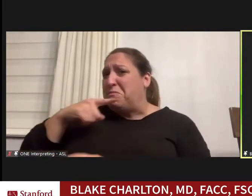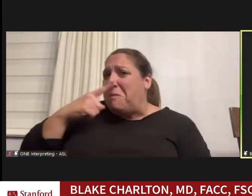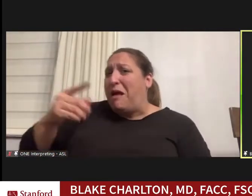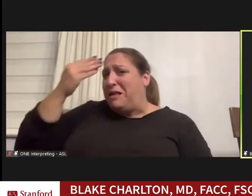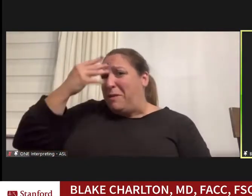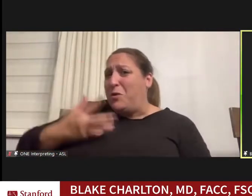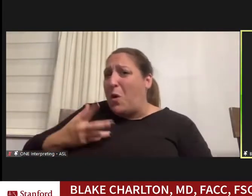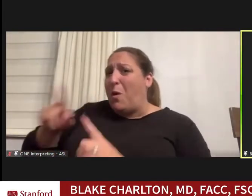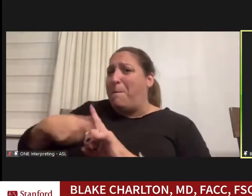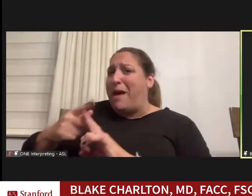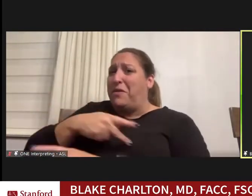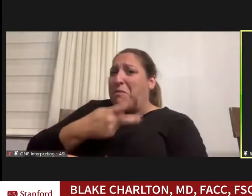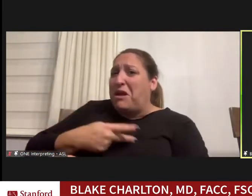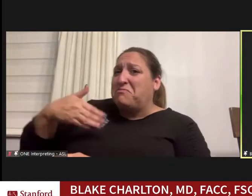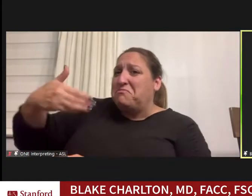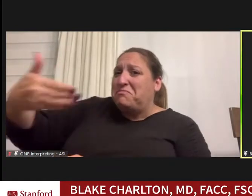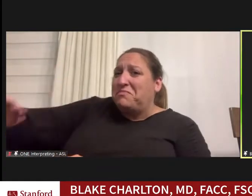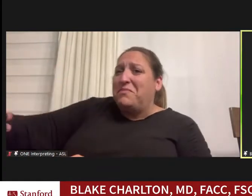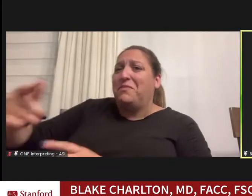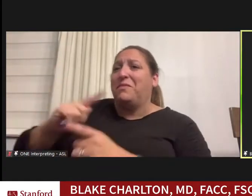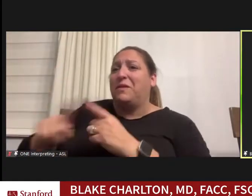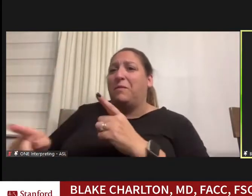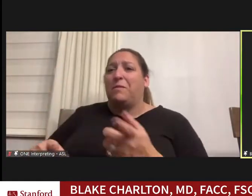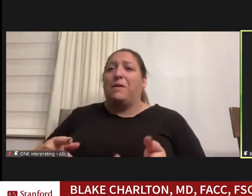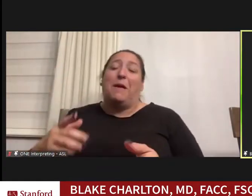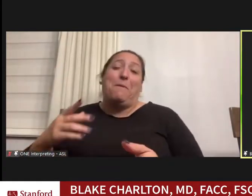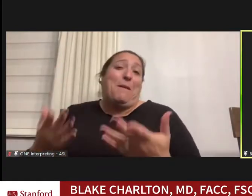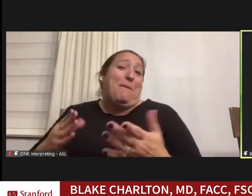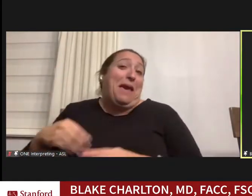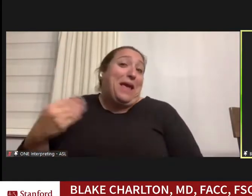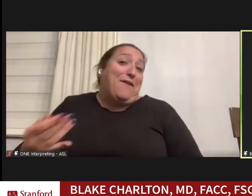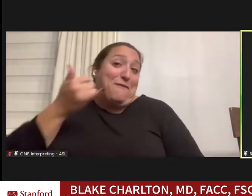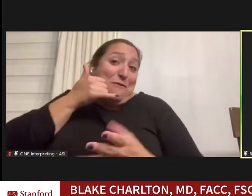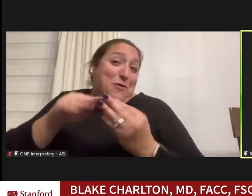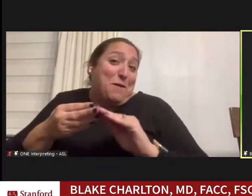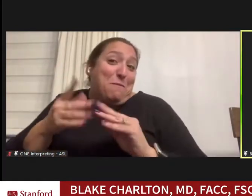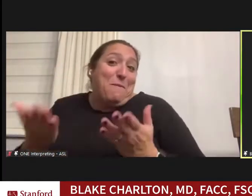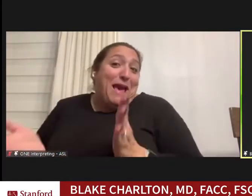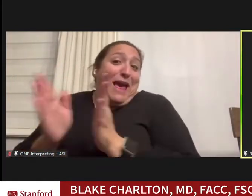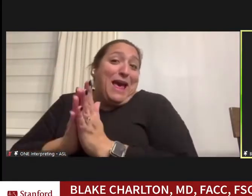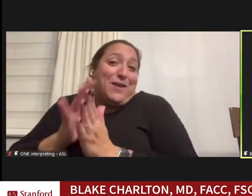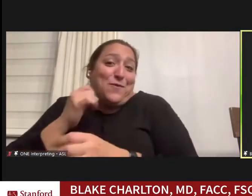and I might have given her my phone number, and I might have asked her out to copy and she looked